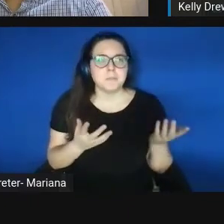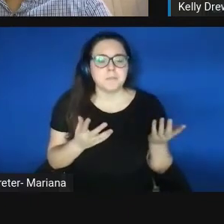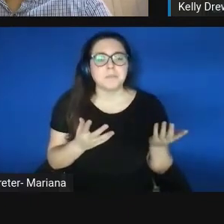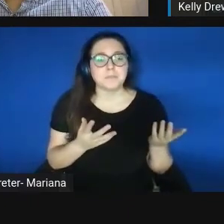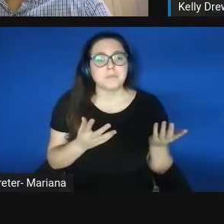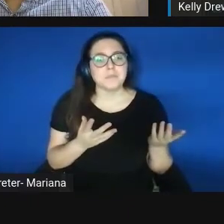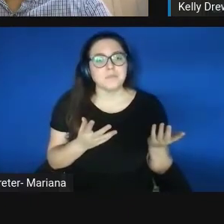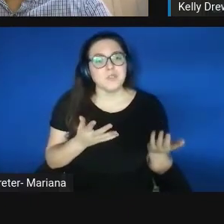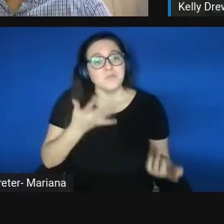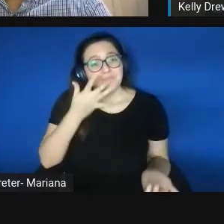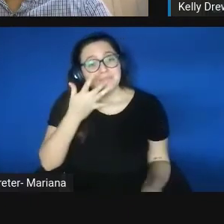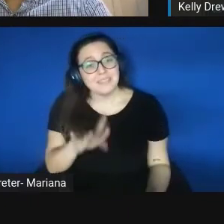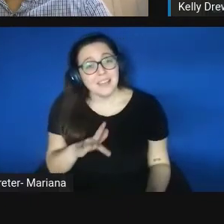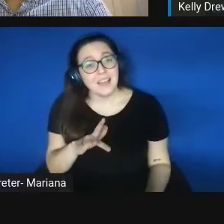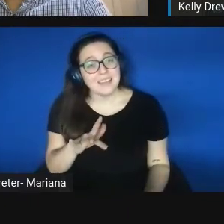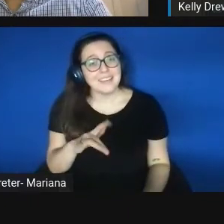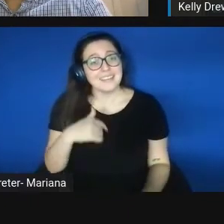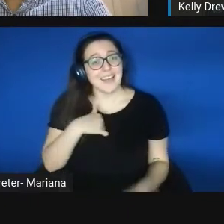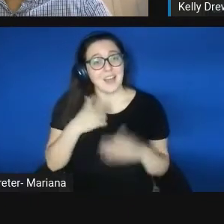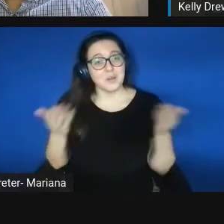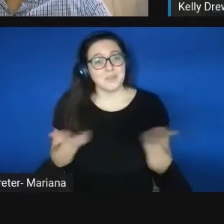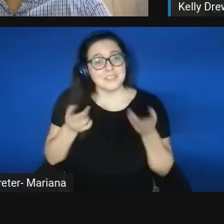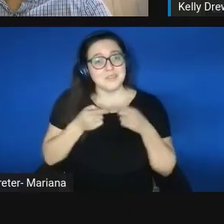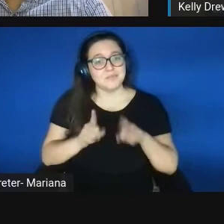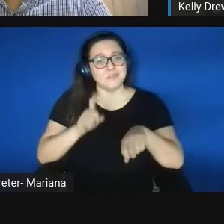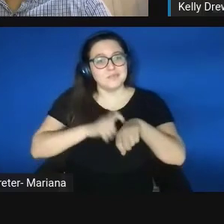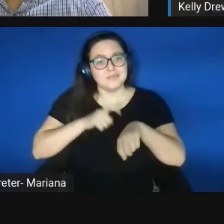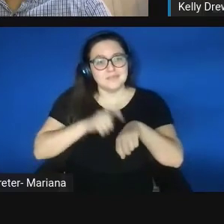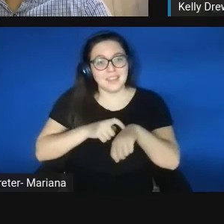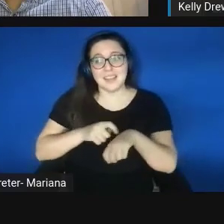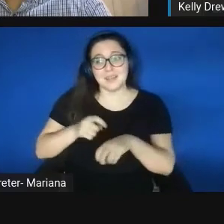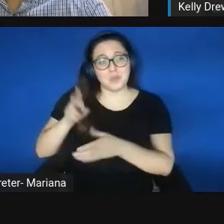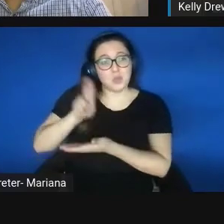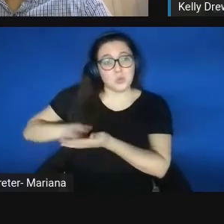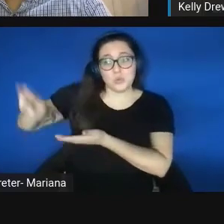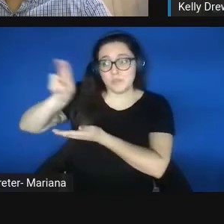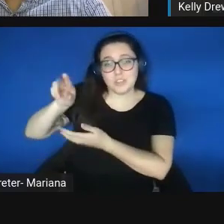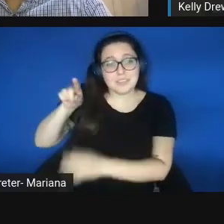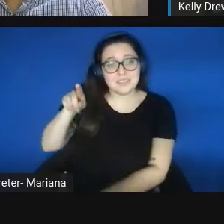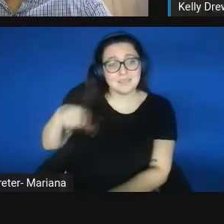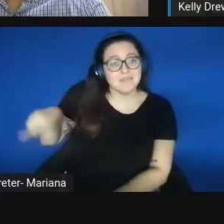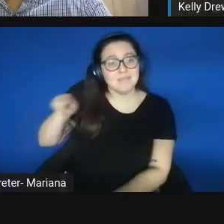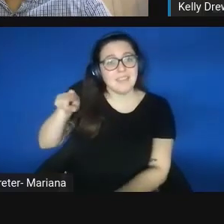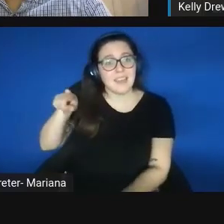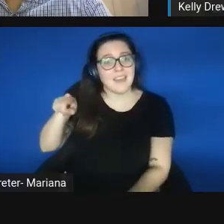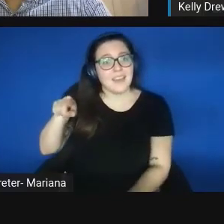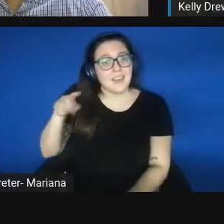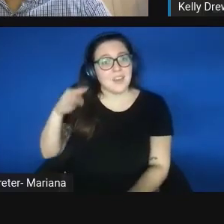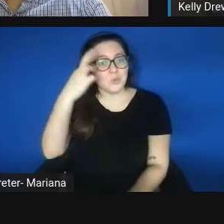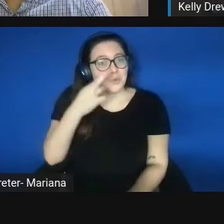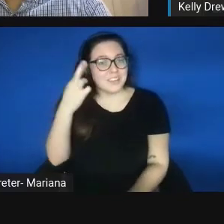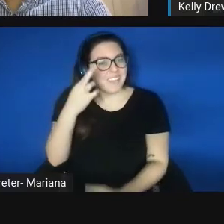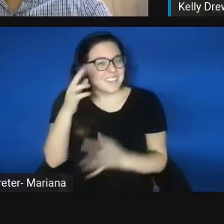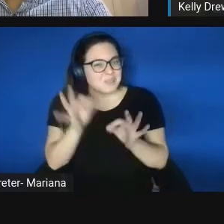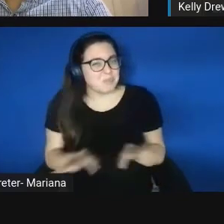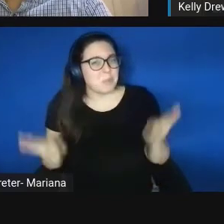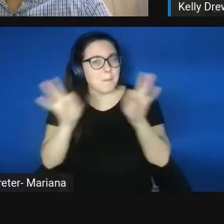that I was here at a time that the university found that it was important to open these opportunities,